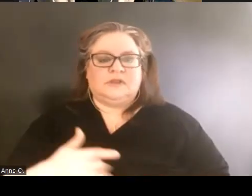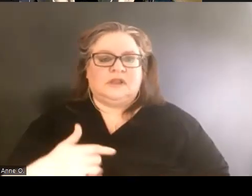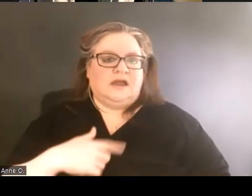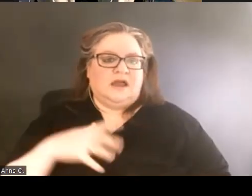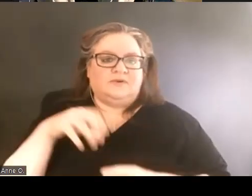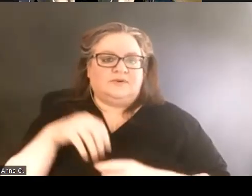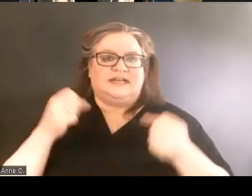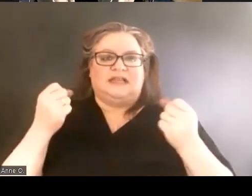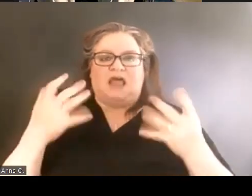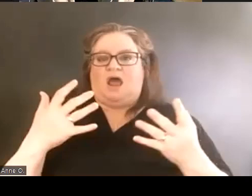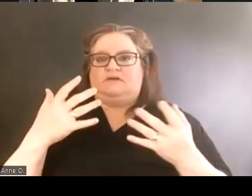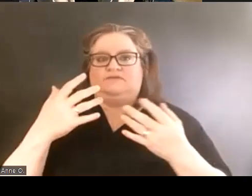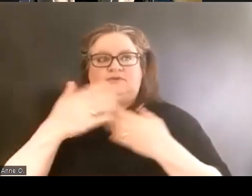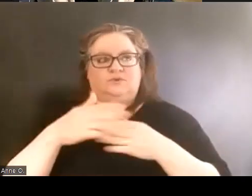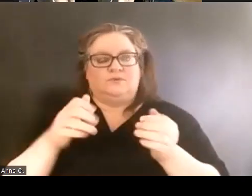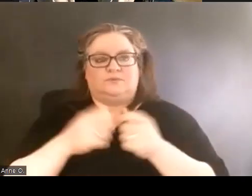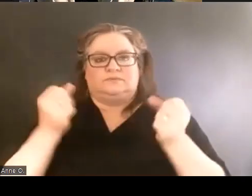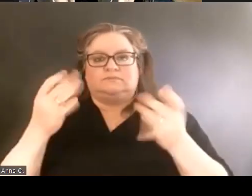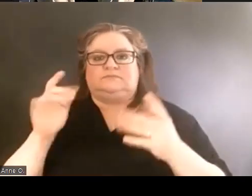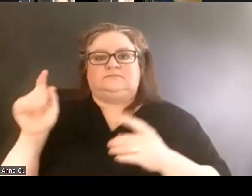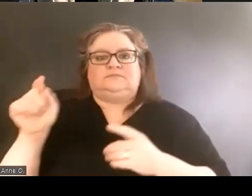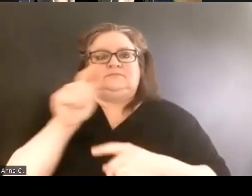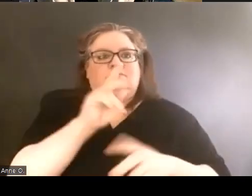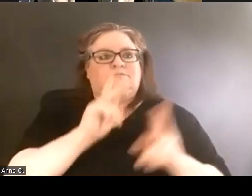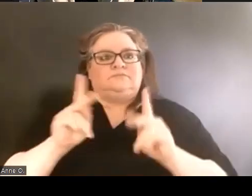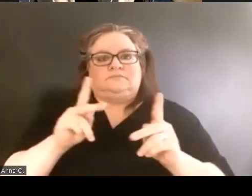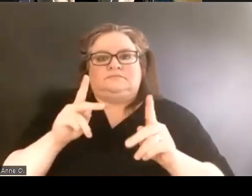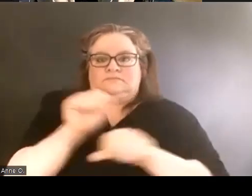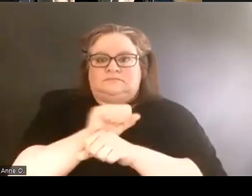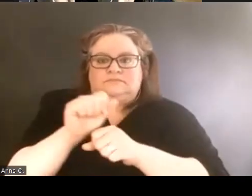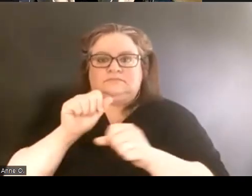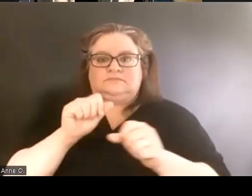with a lot of people working on access for employees,